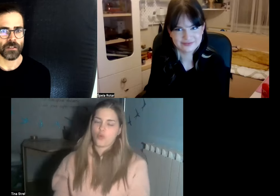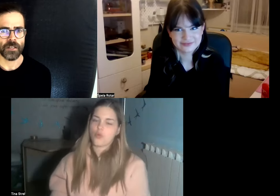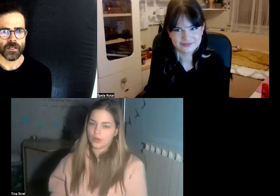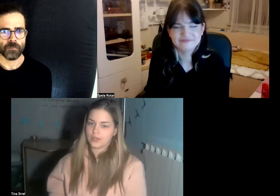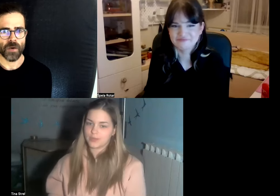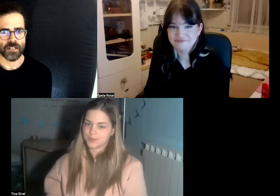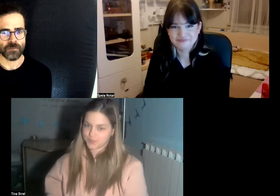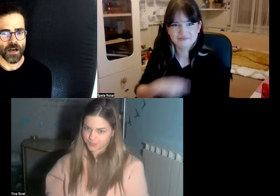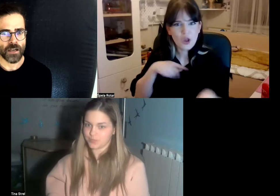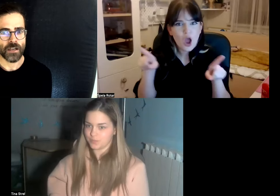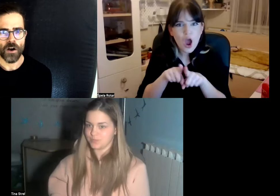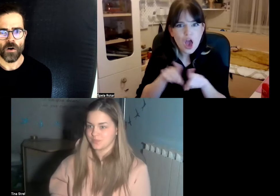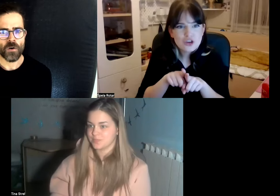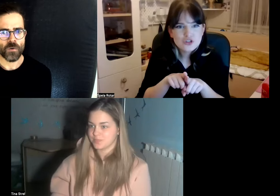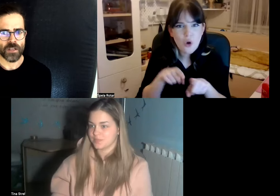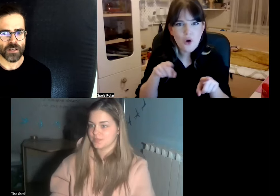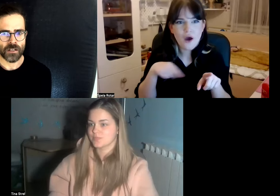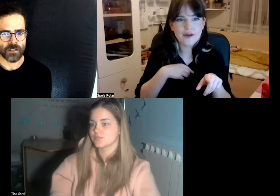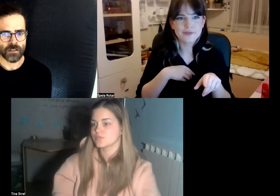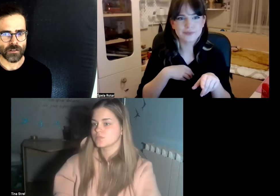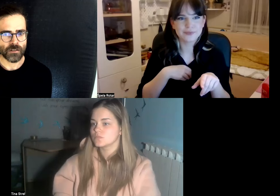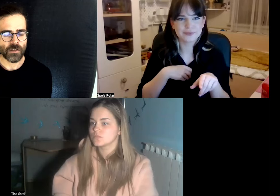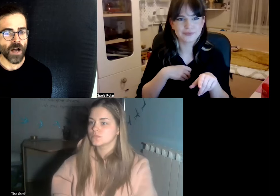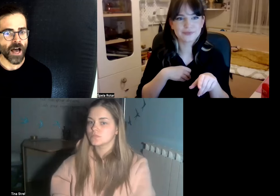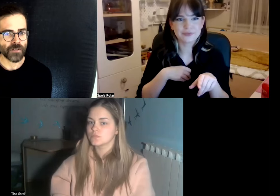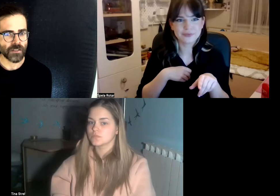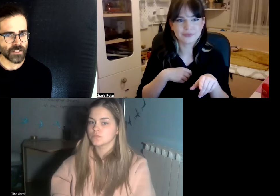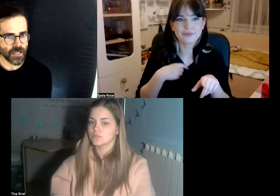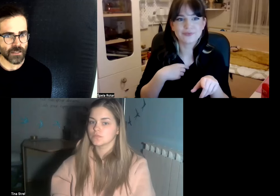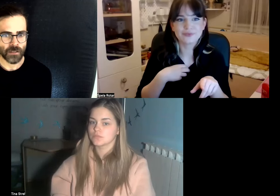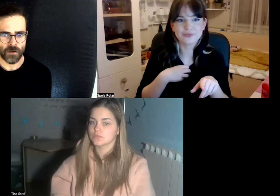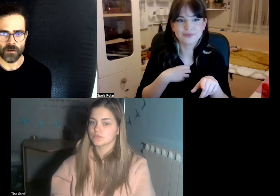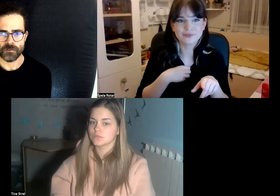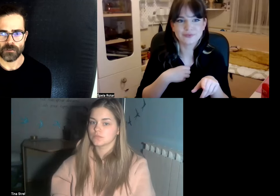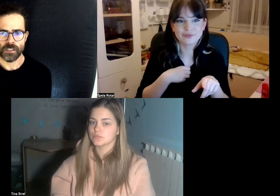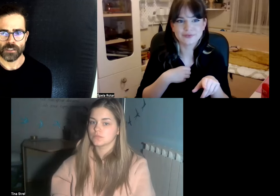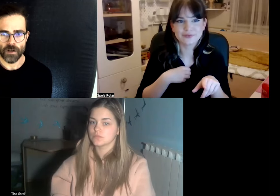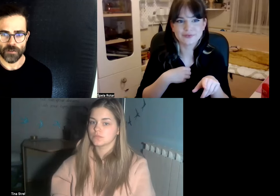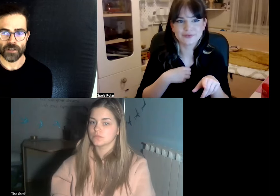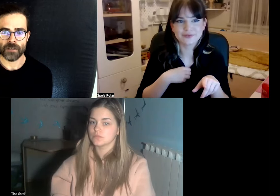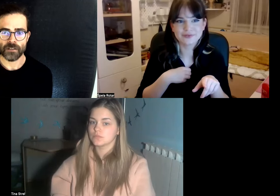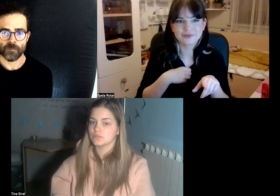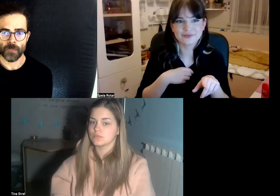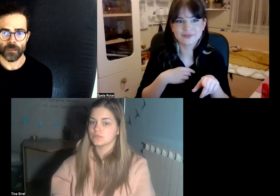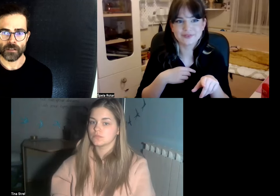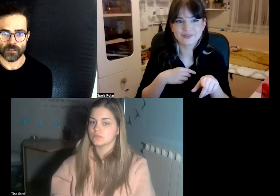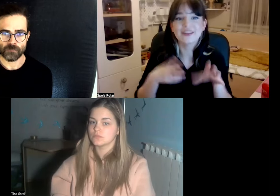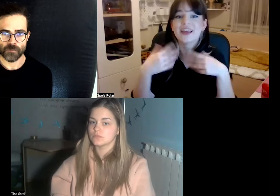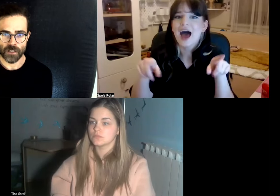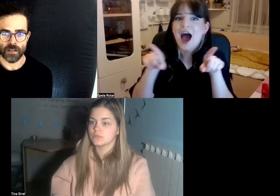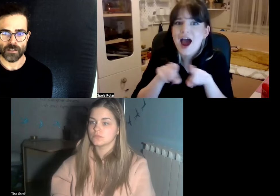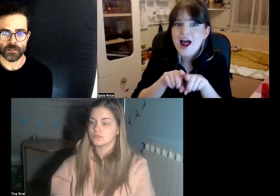can pass us by or we can you know have an understanding of traffic and circulation